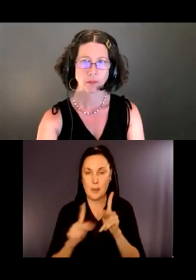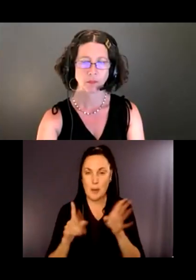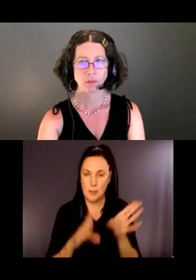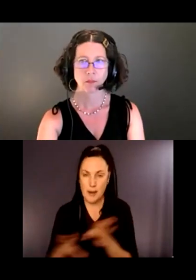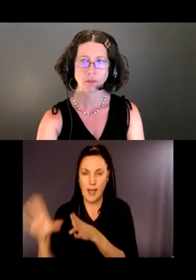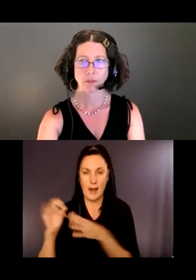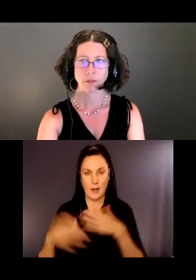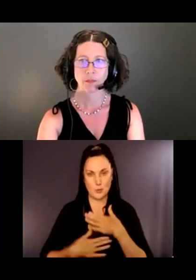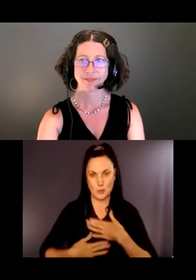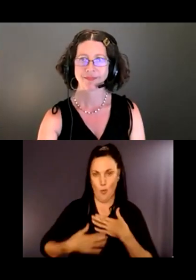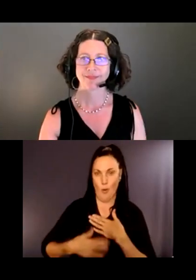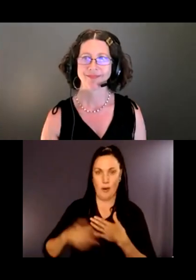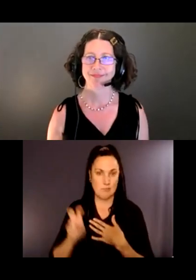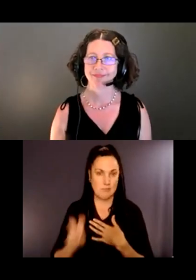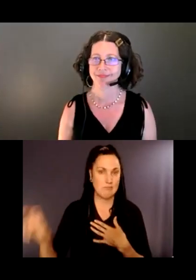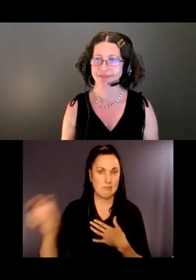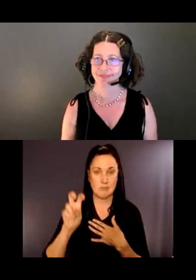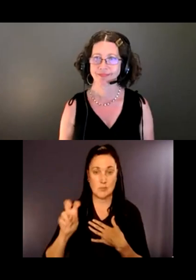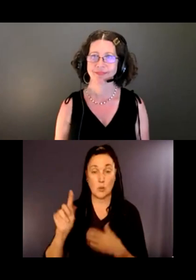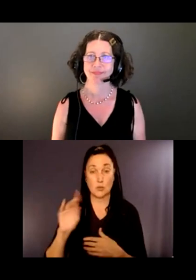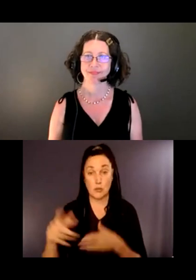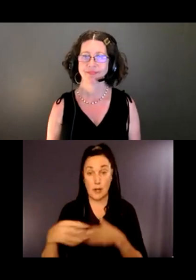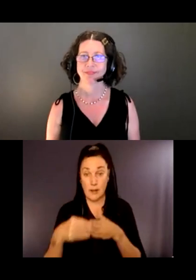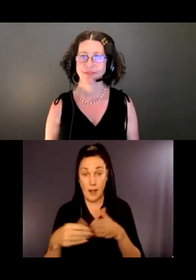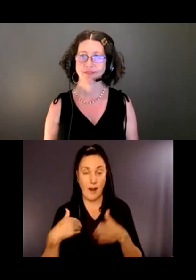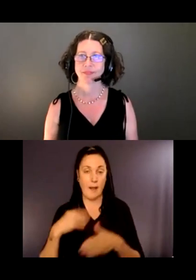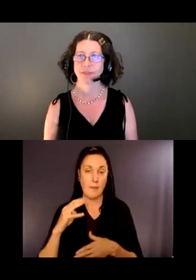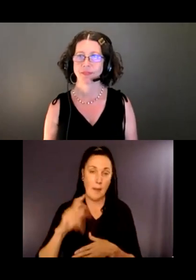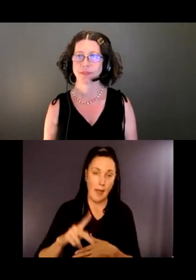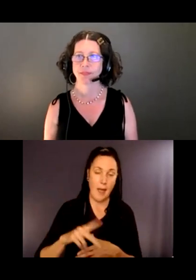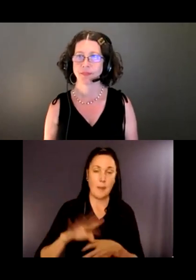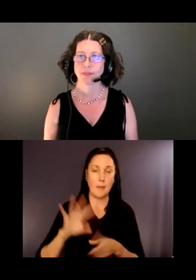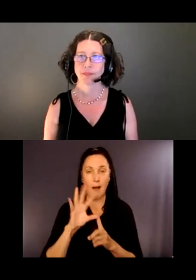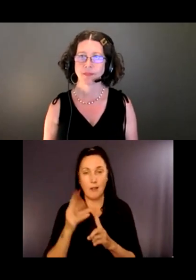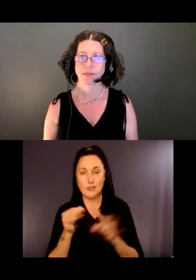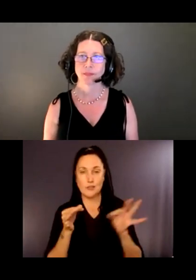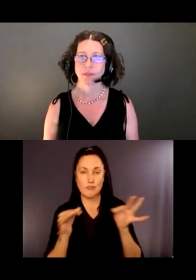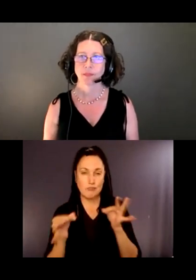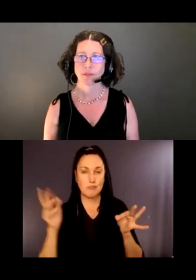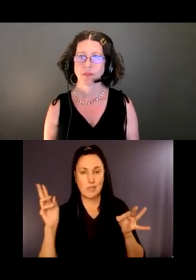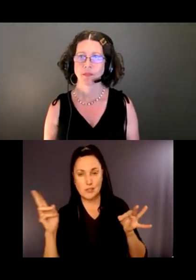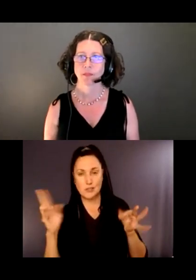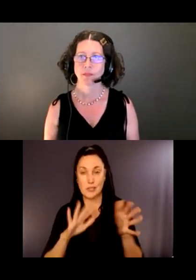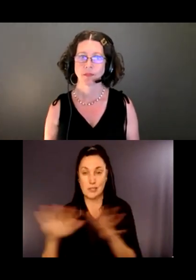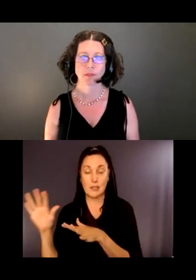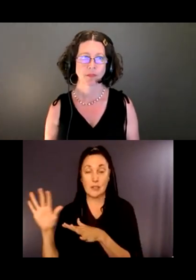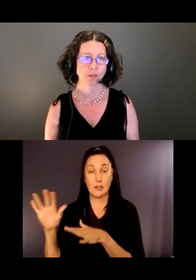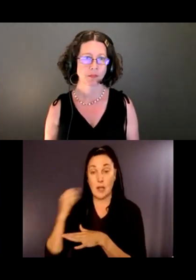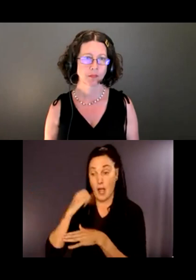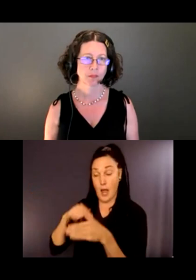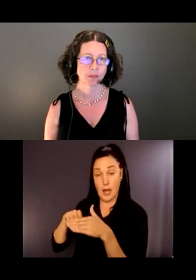Trail guides have a lot of similar things -- map, culture and history, nature. Accessible trail guides will have accessible maps that really